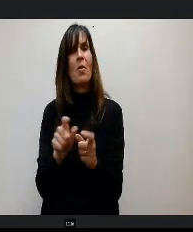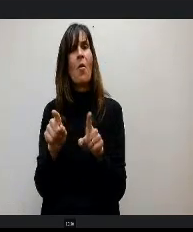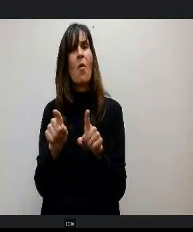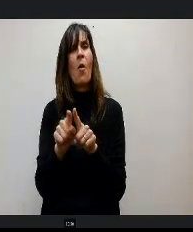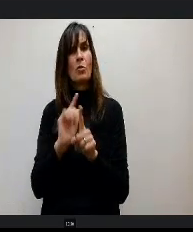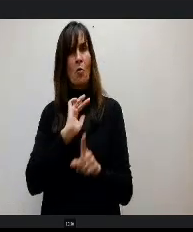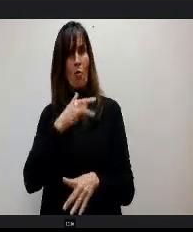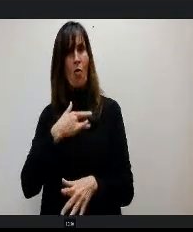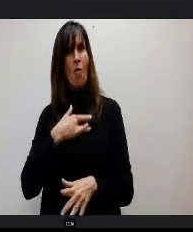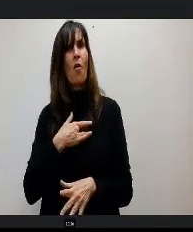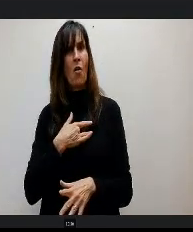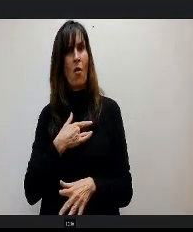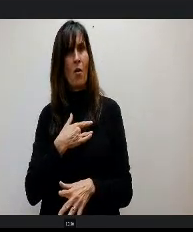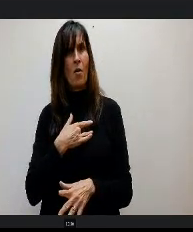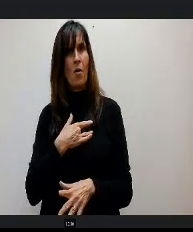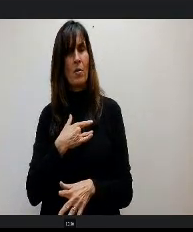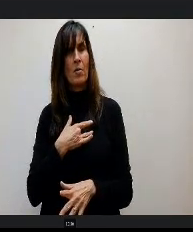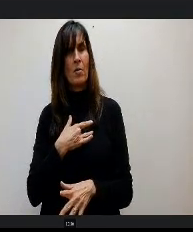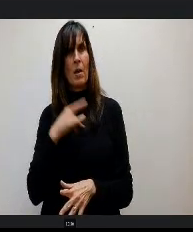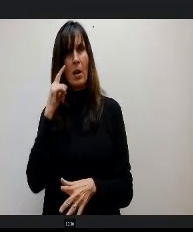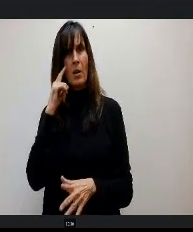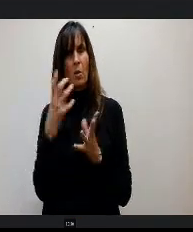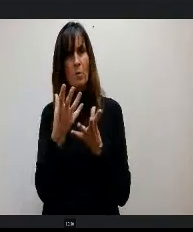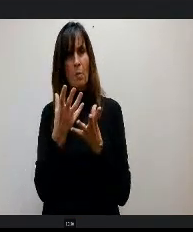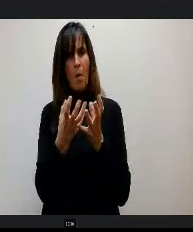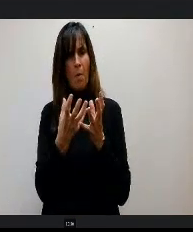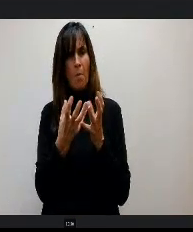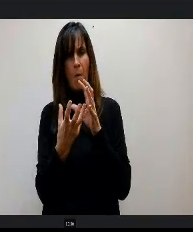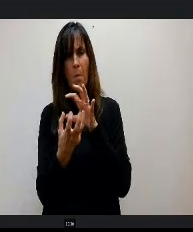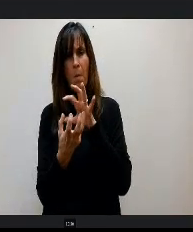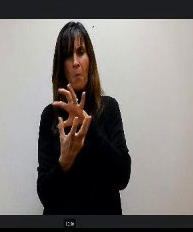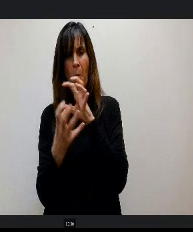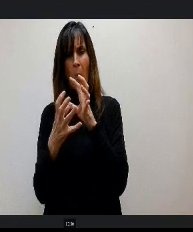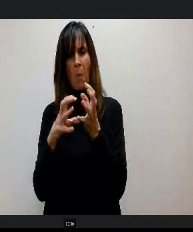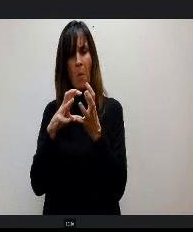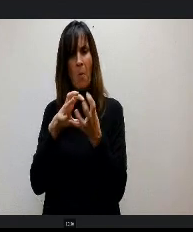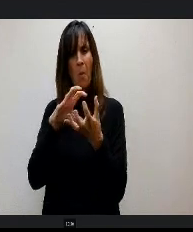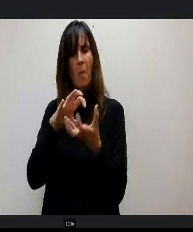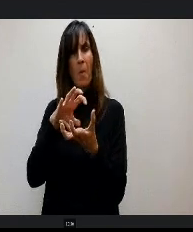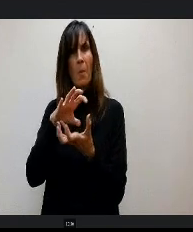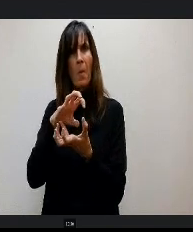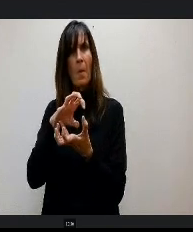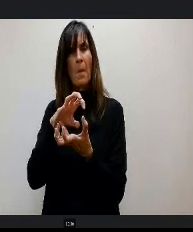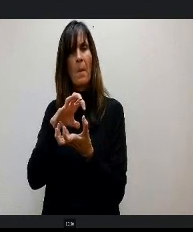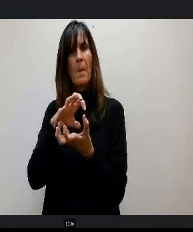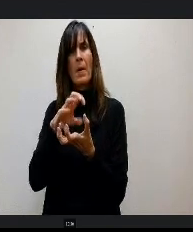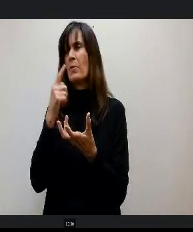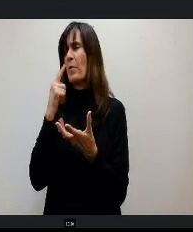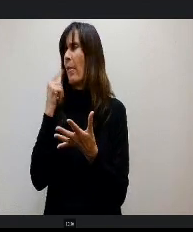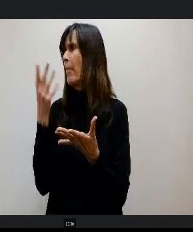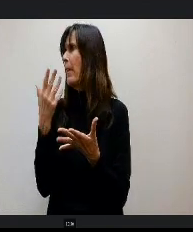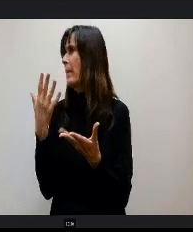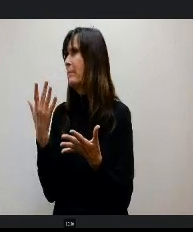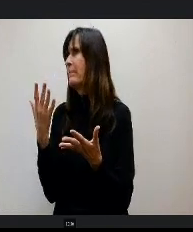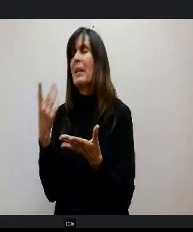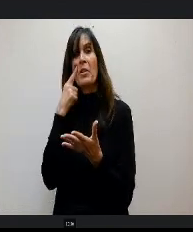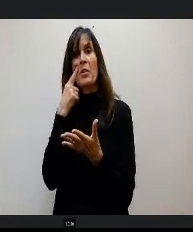heart and you can watch which way it moves to the beat of like the. It's cool. The thing over. It's like